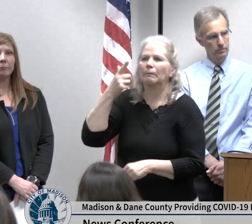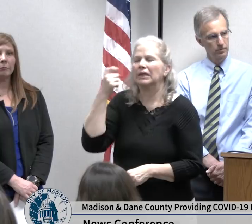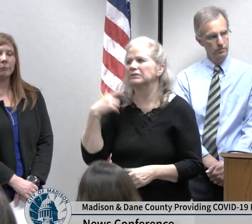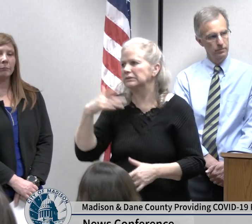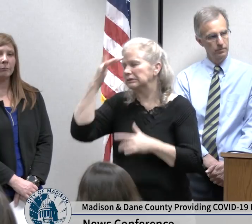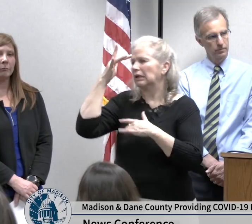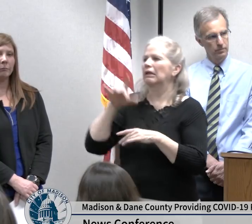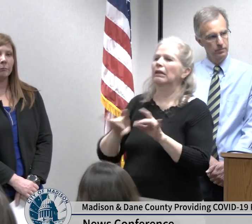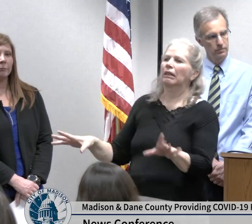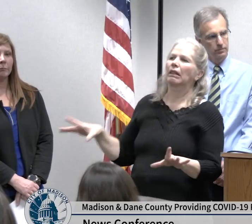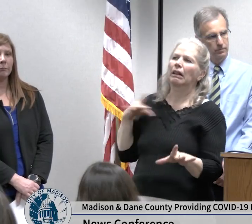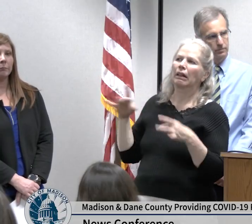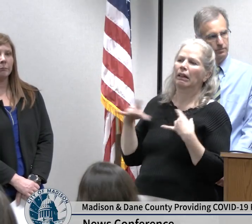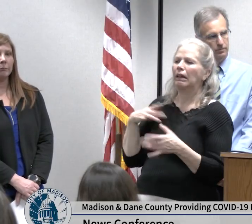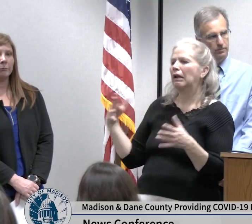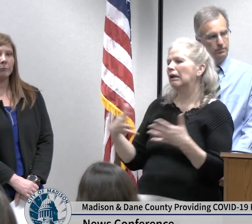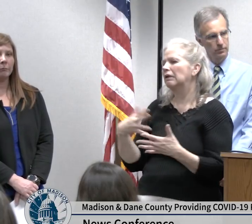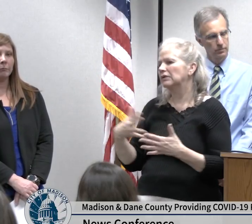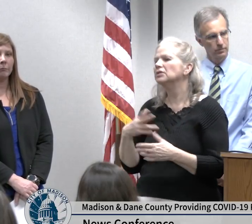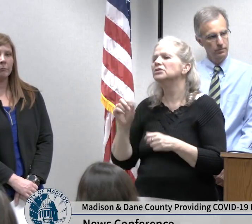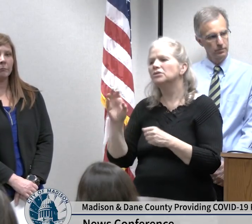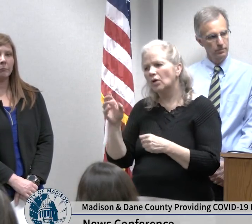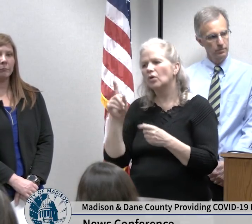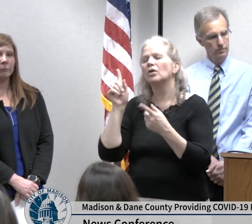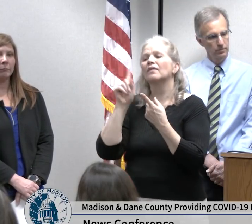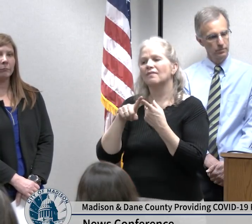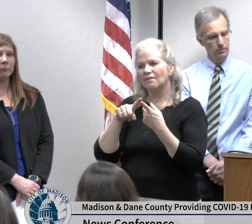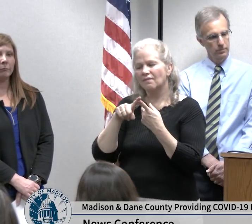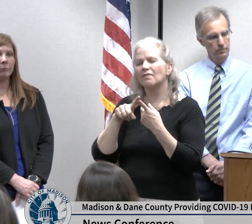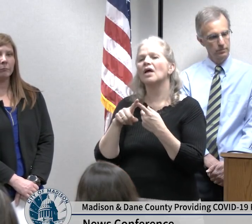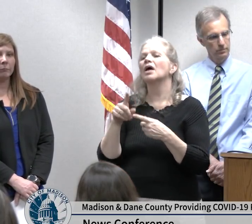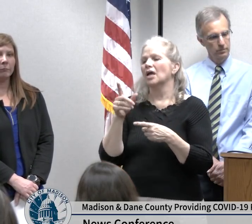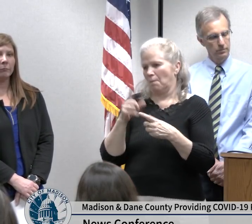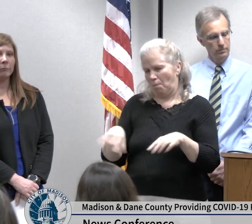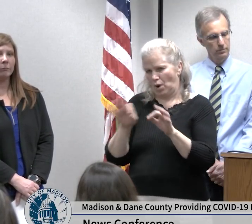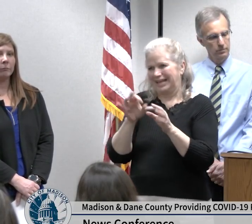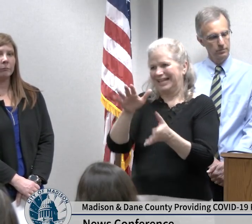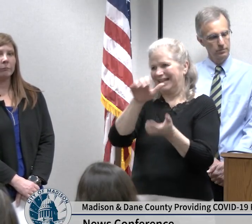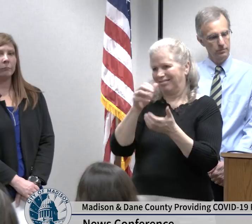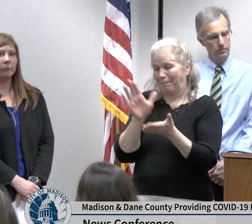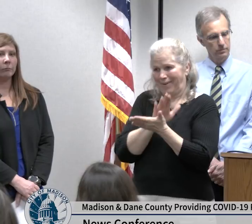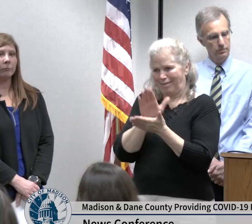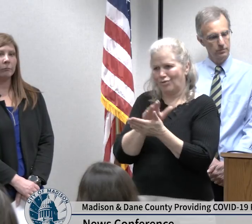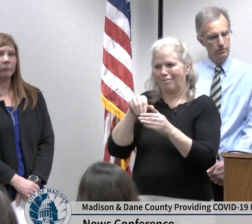to vote absentee or to do absentee in-person voting which will be smaller